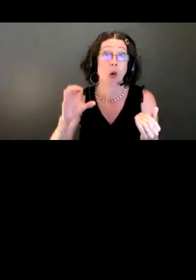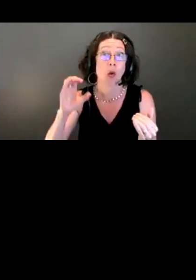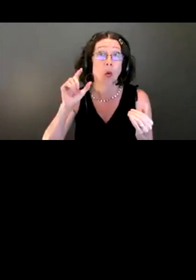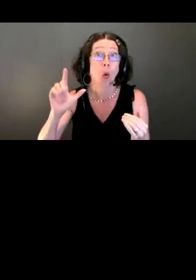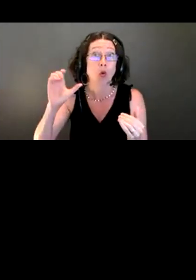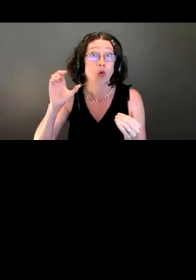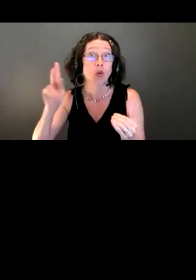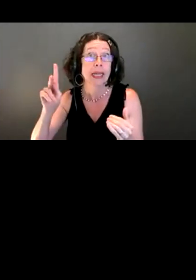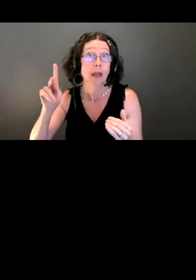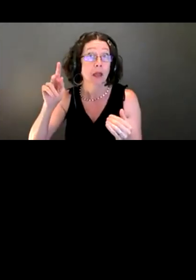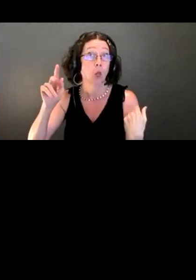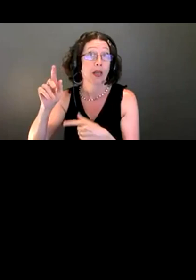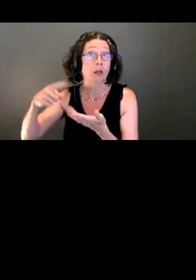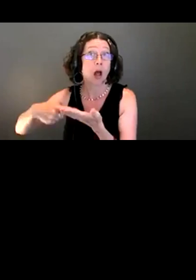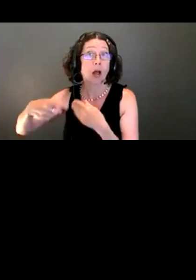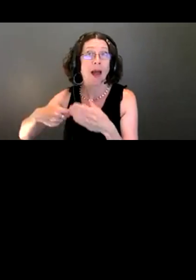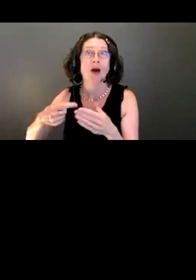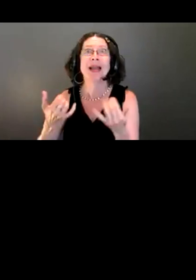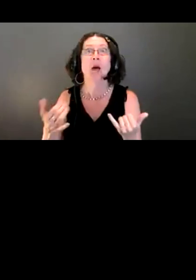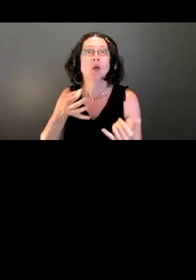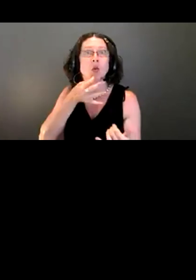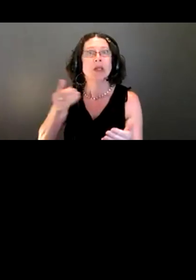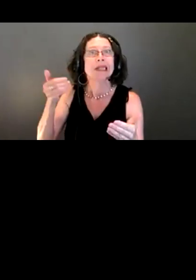is just about full in any given rainstorm.